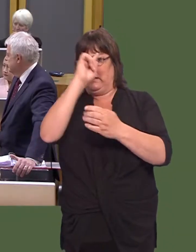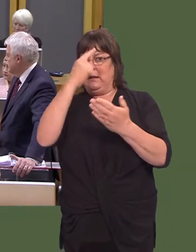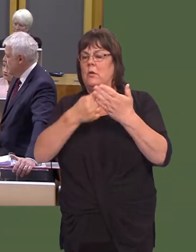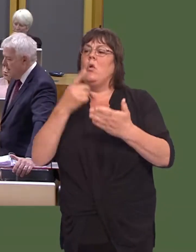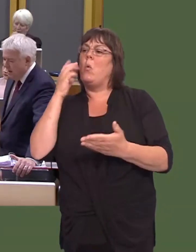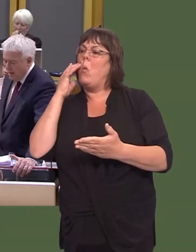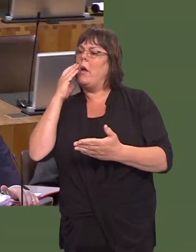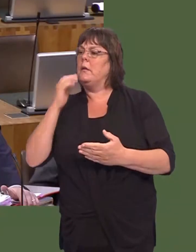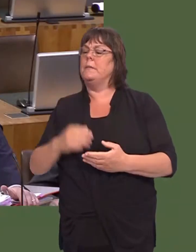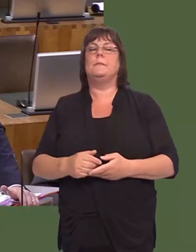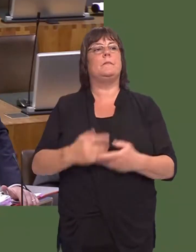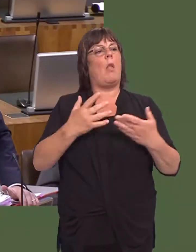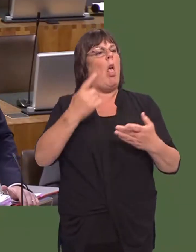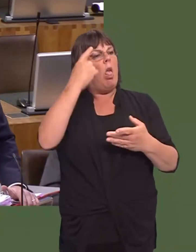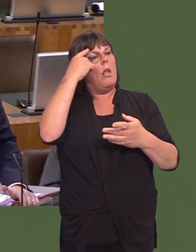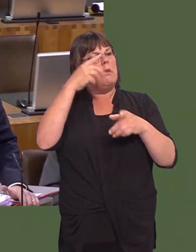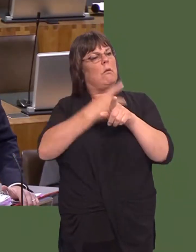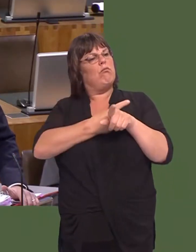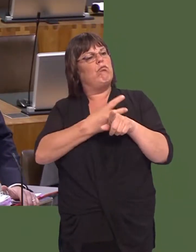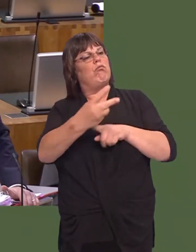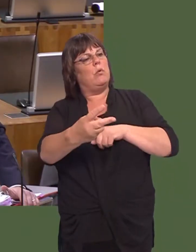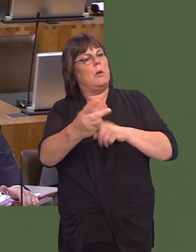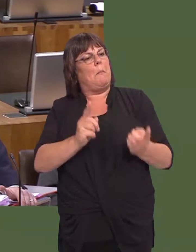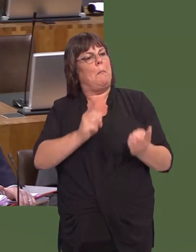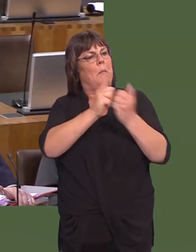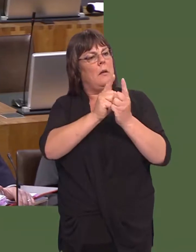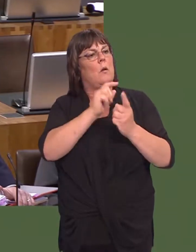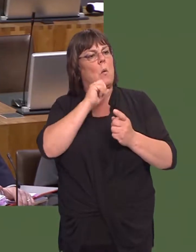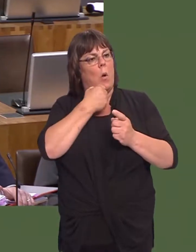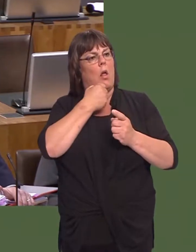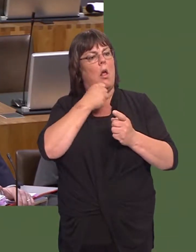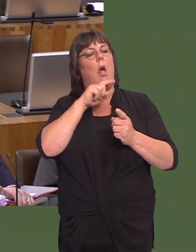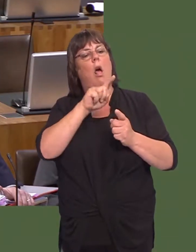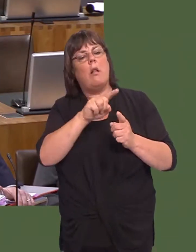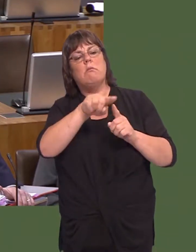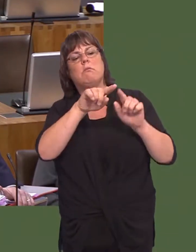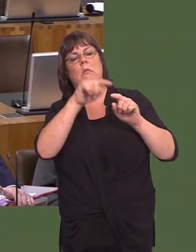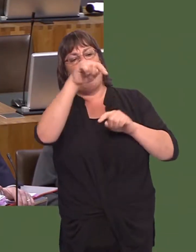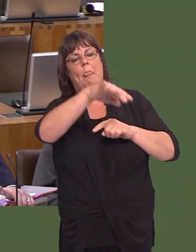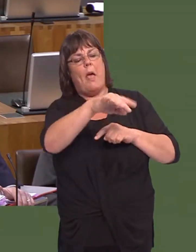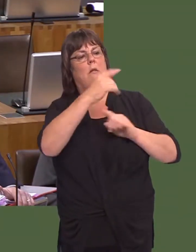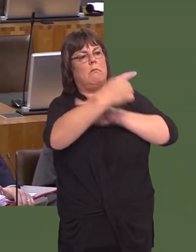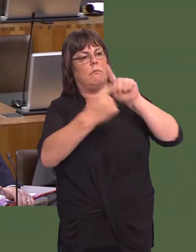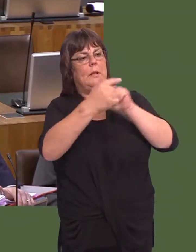on this? Carwyn Jones: I would expect the Cabinet to meet in the course of the next fortnight, with the decision being taken, of course, at that Cabinet meeting.